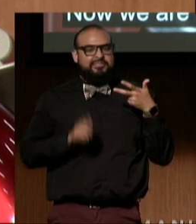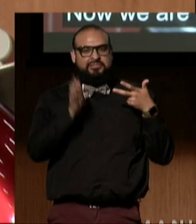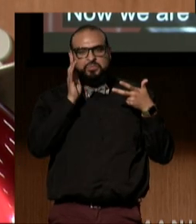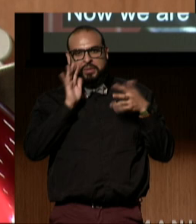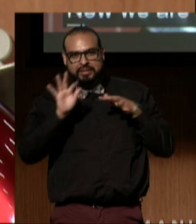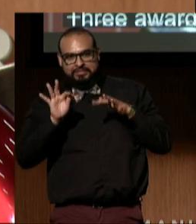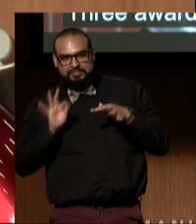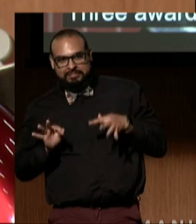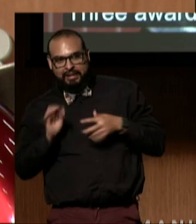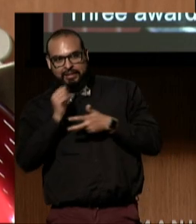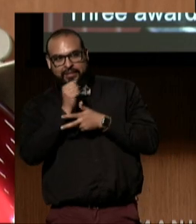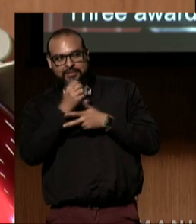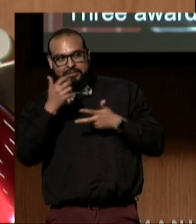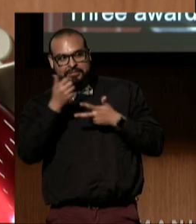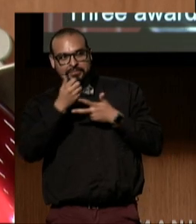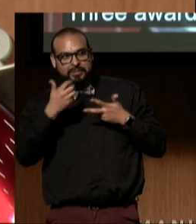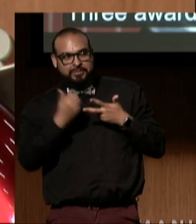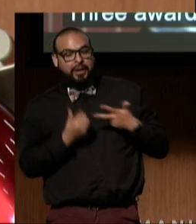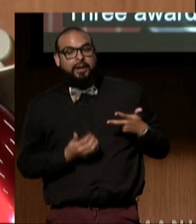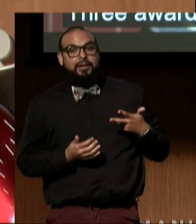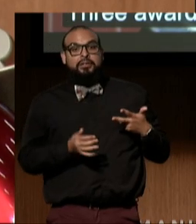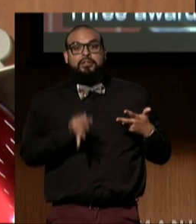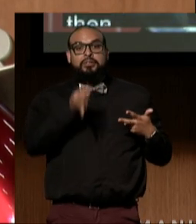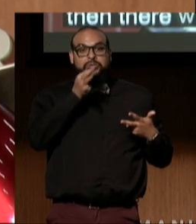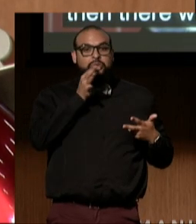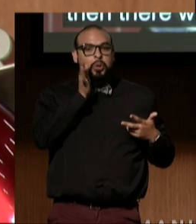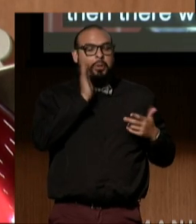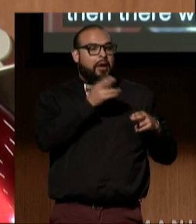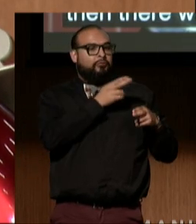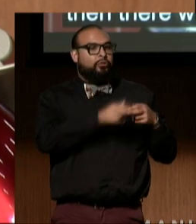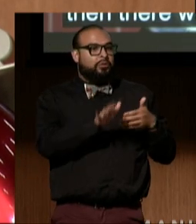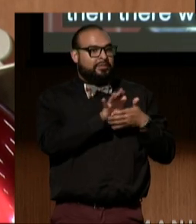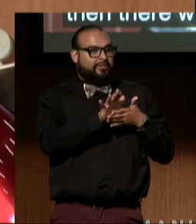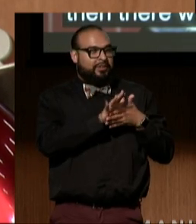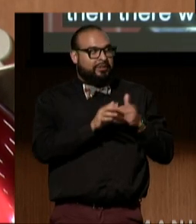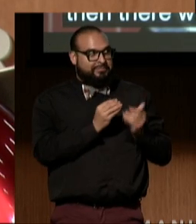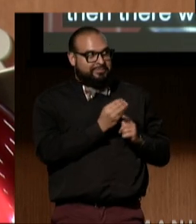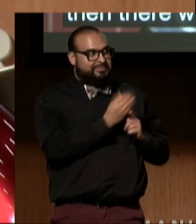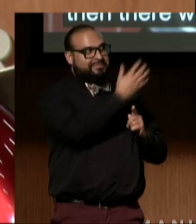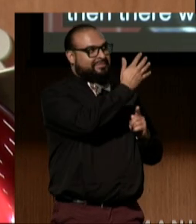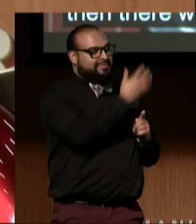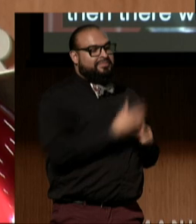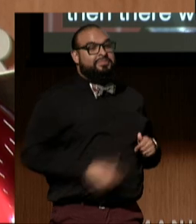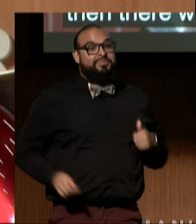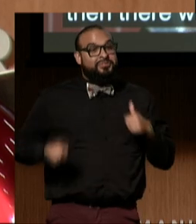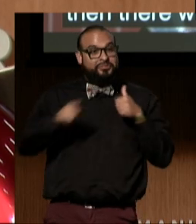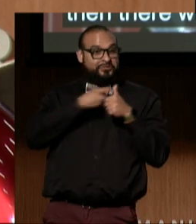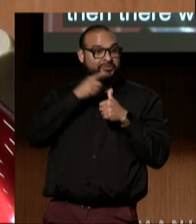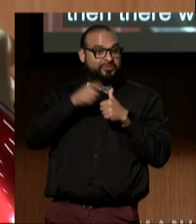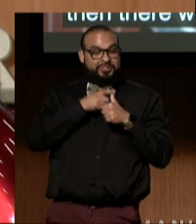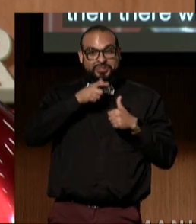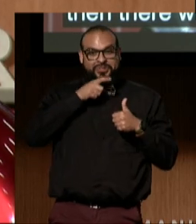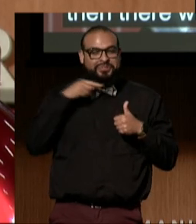and then there'll be a short video accompanying. So our first award...